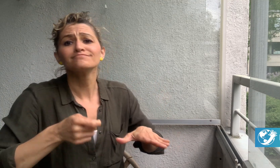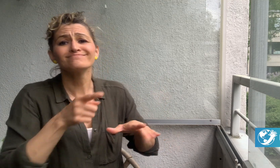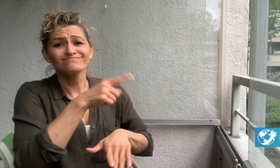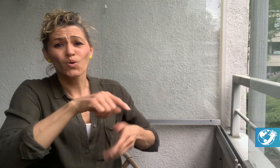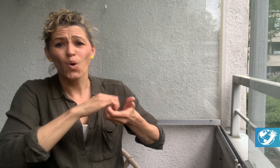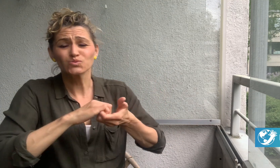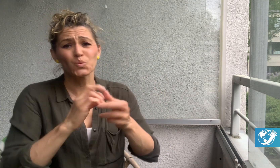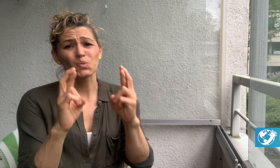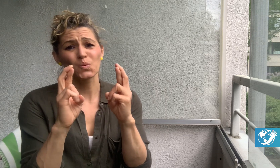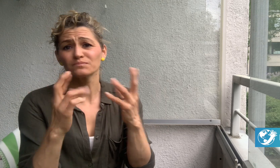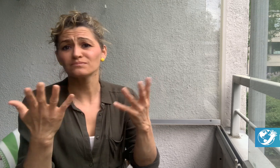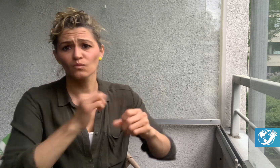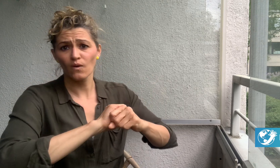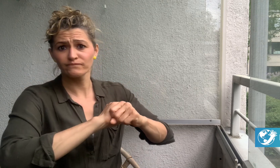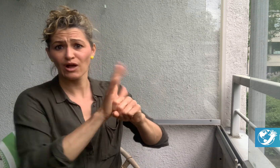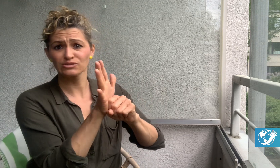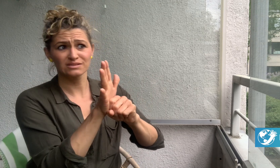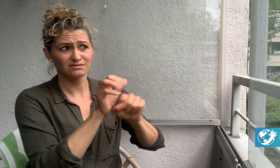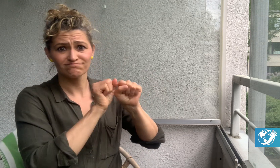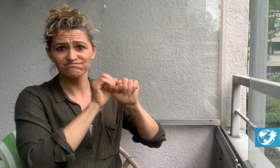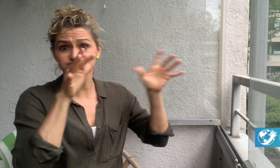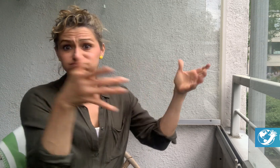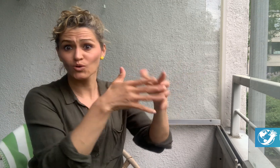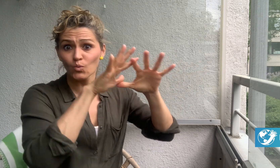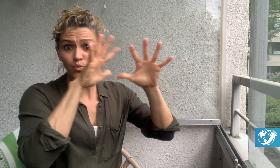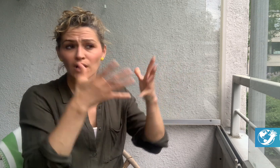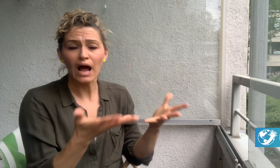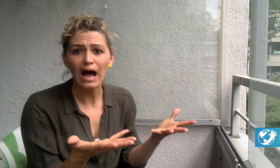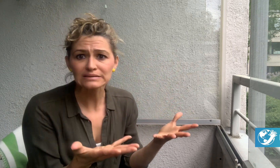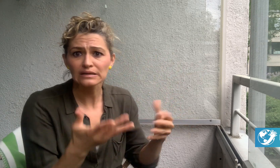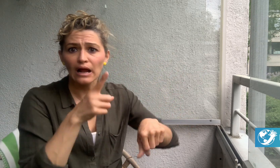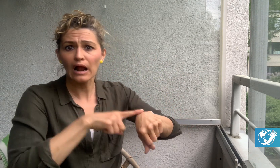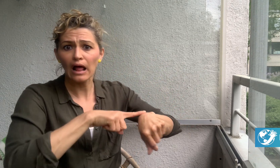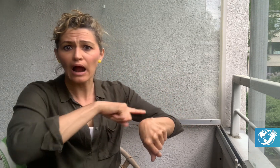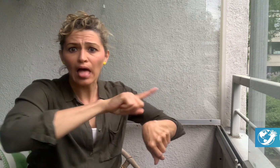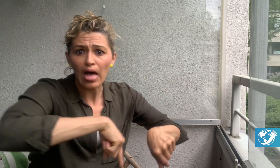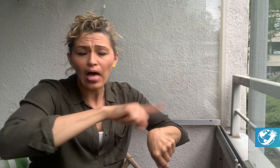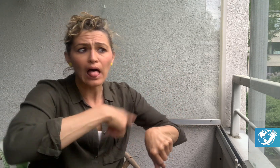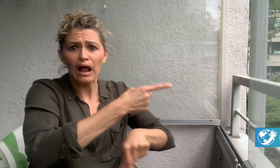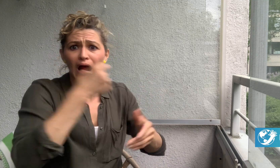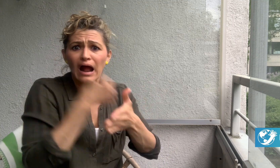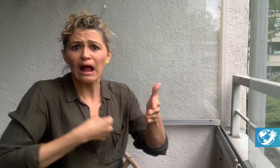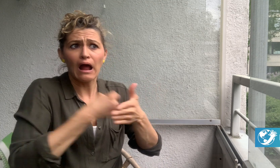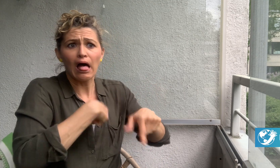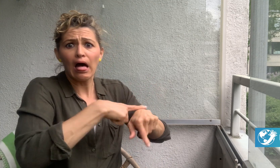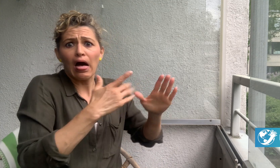and are awaiting a hearing. They hope that the COVID-19